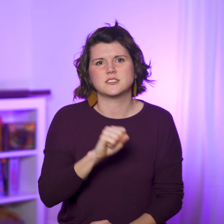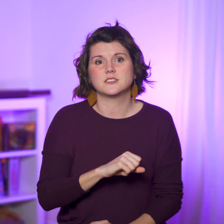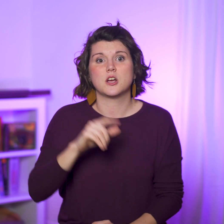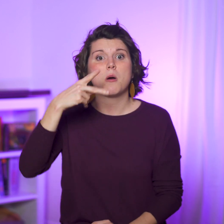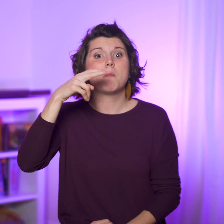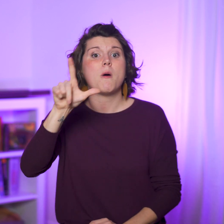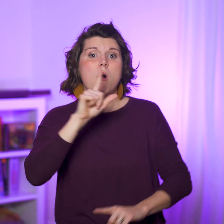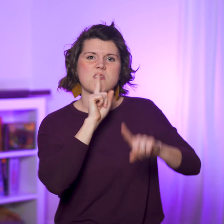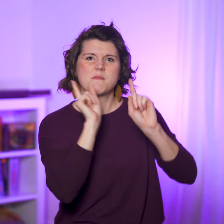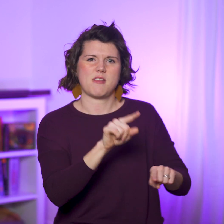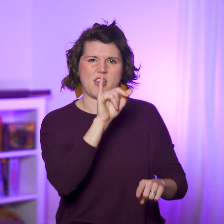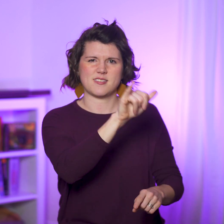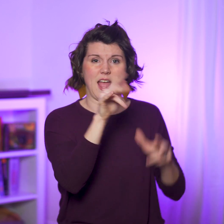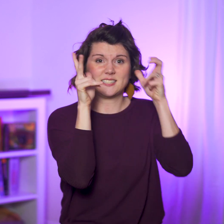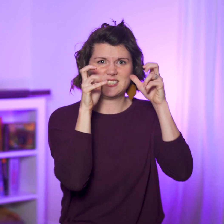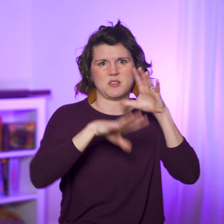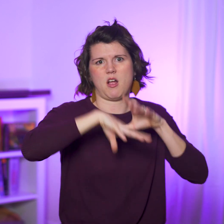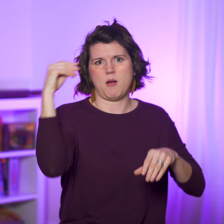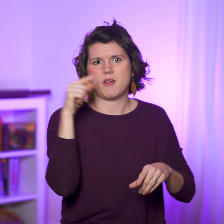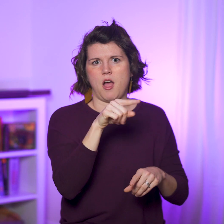Paul commands the demon to come out,